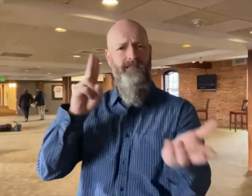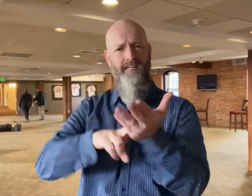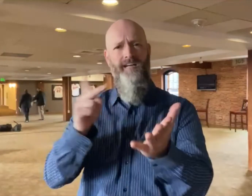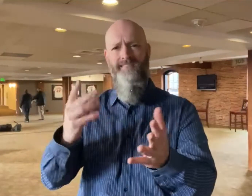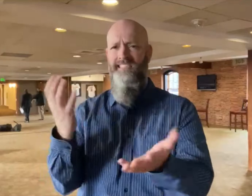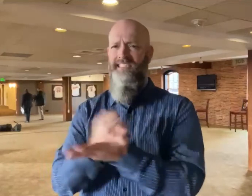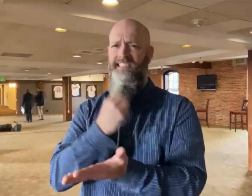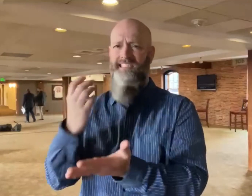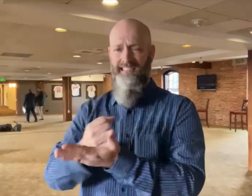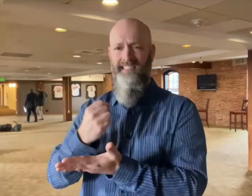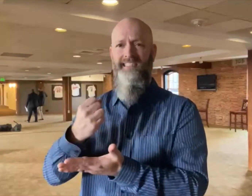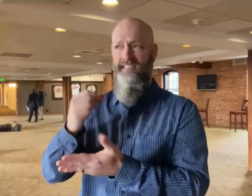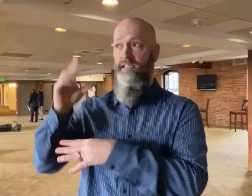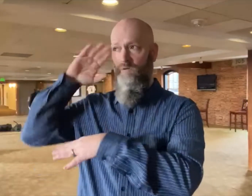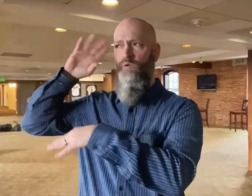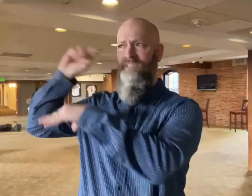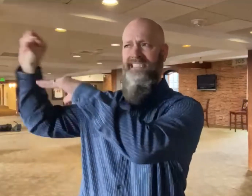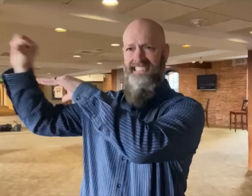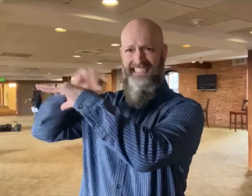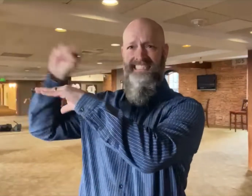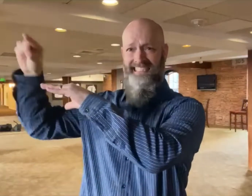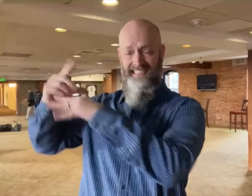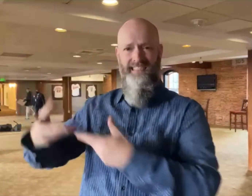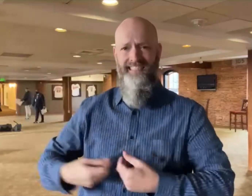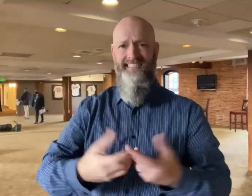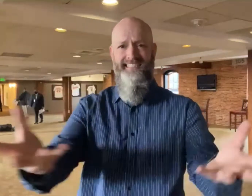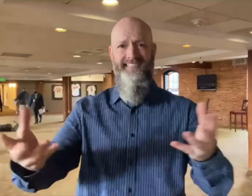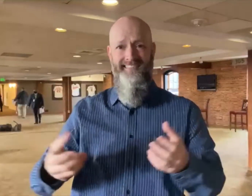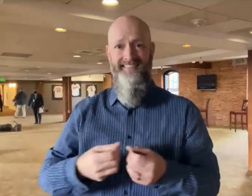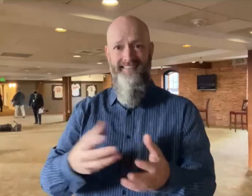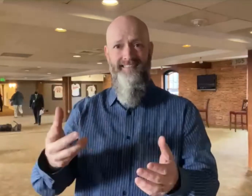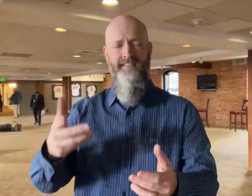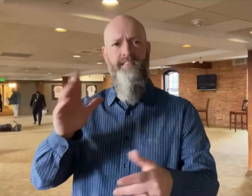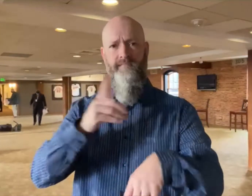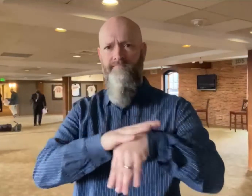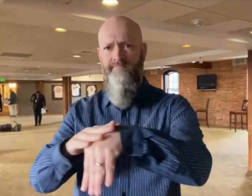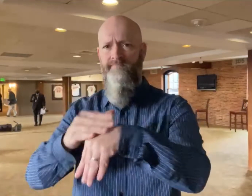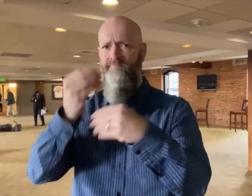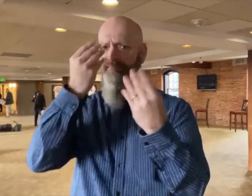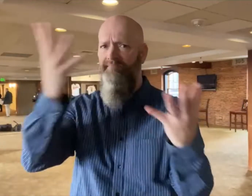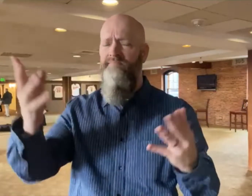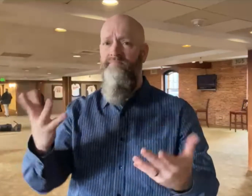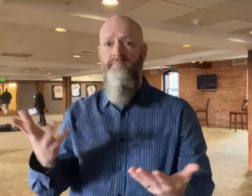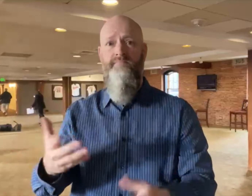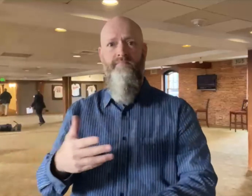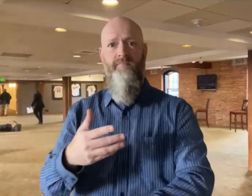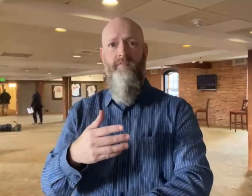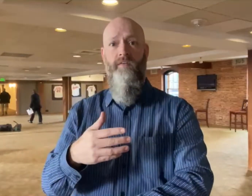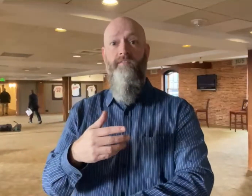outreach campaign to promote vaccine confidence and to urge Marylanders to get vaccinated COVID-19 vaccination has been